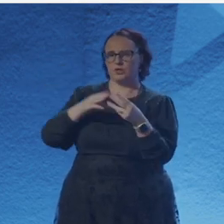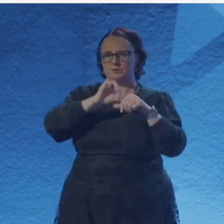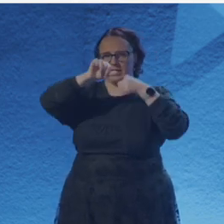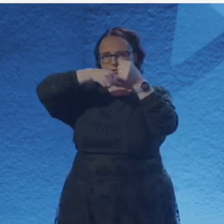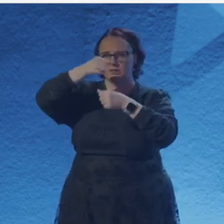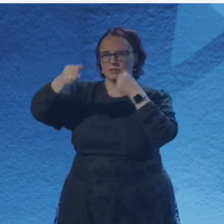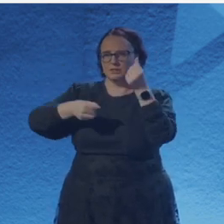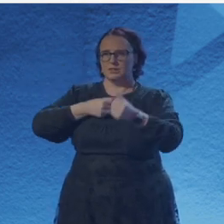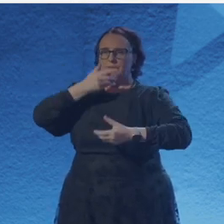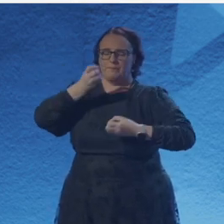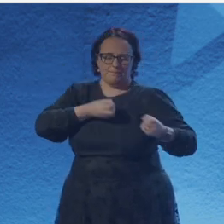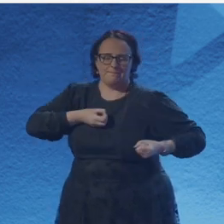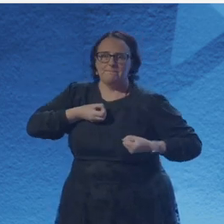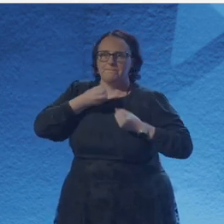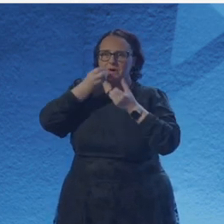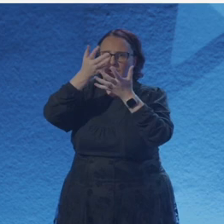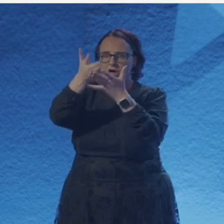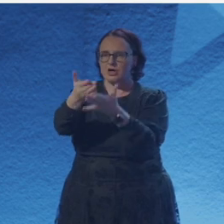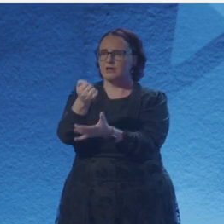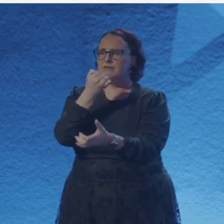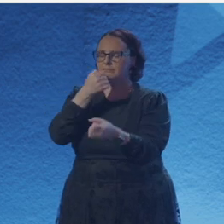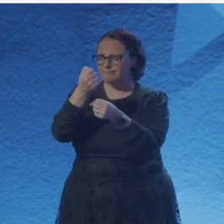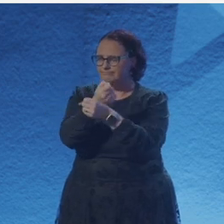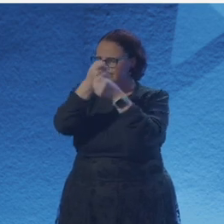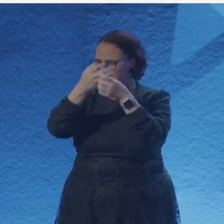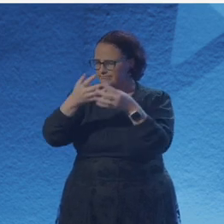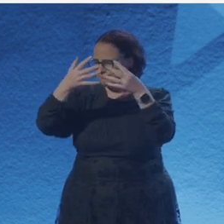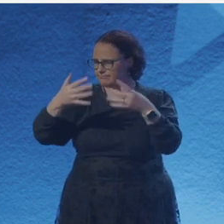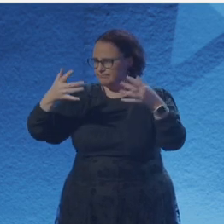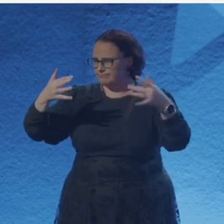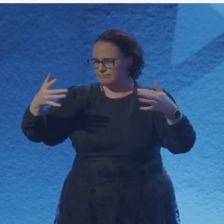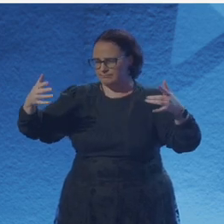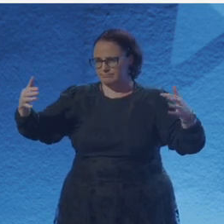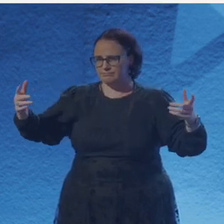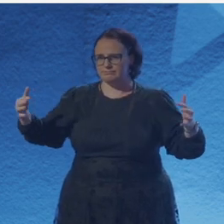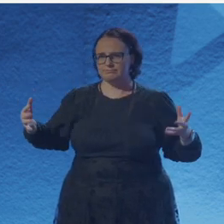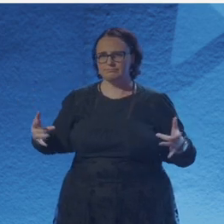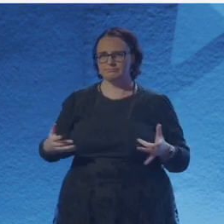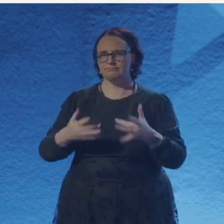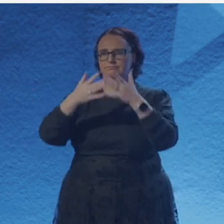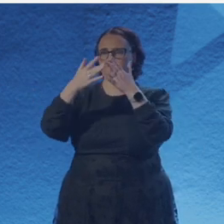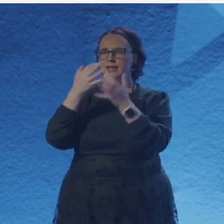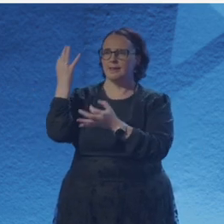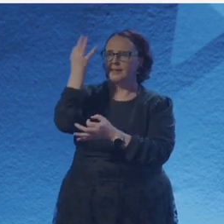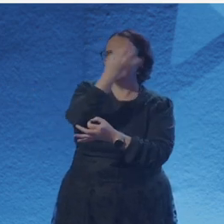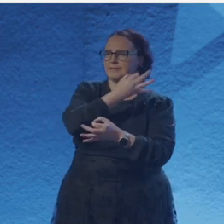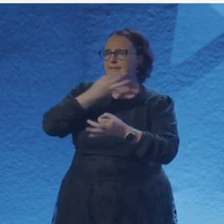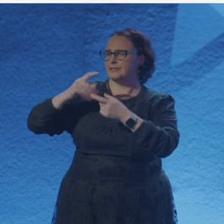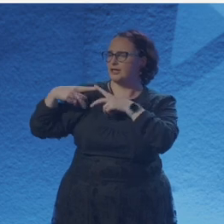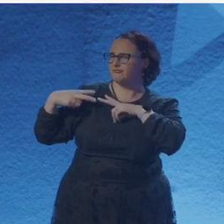truth teller, Cassandra eyes, always on things that shift, that flow, that rise and fall.